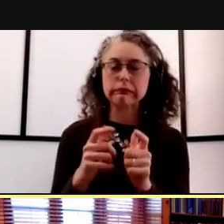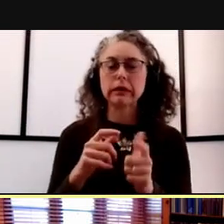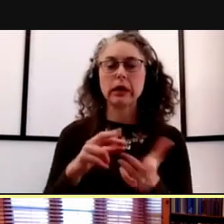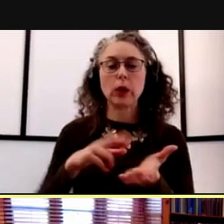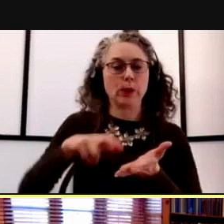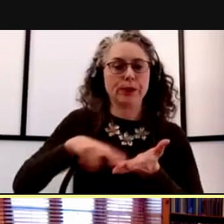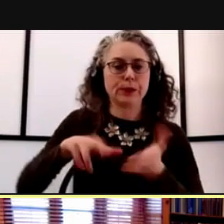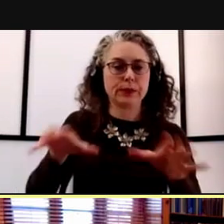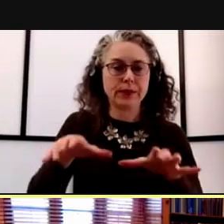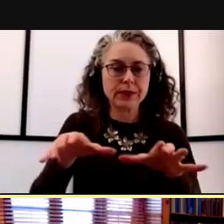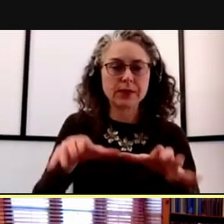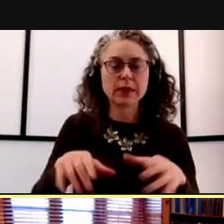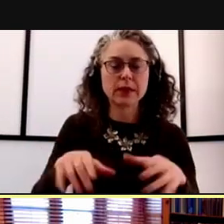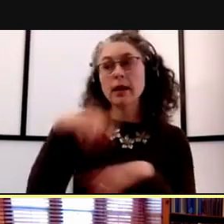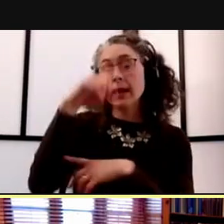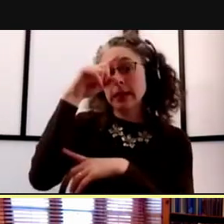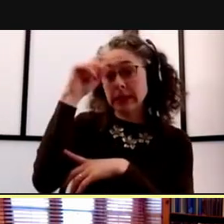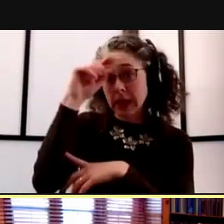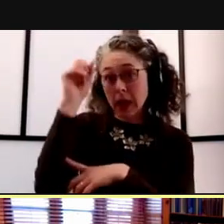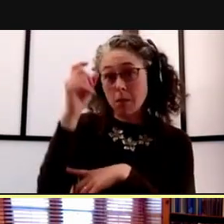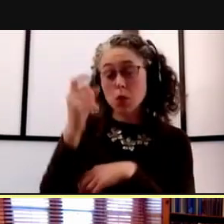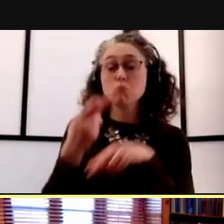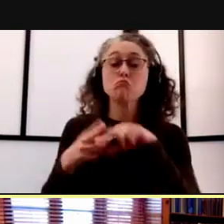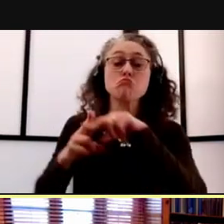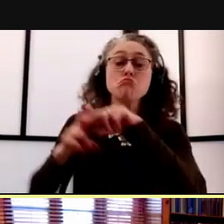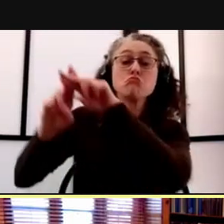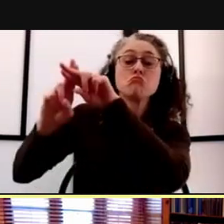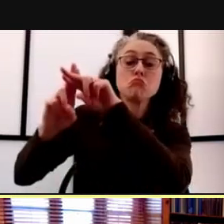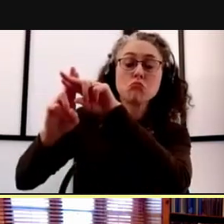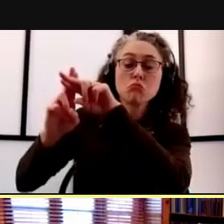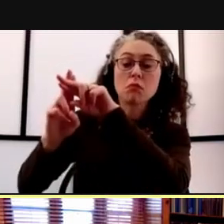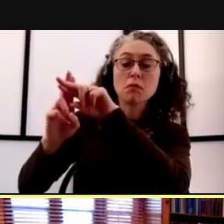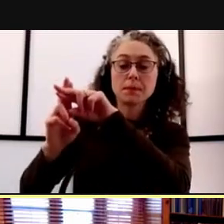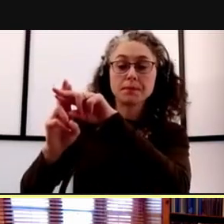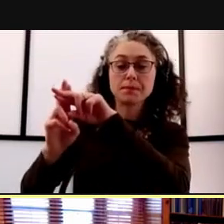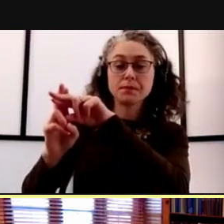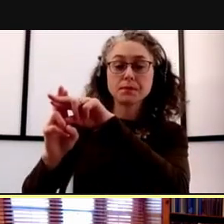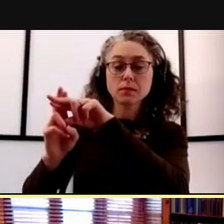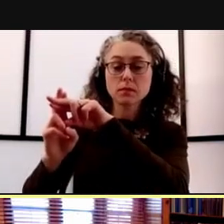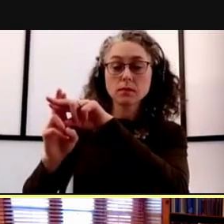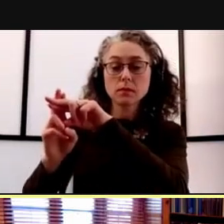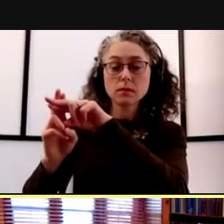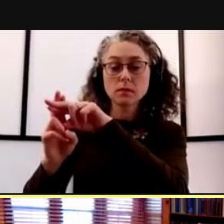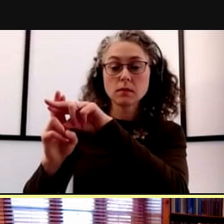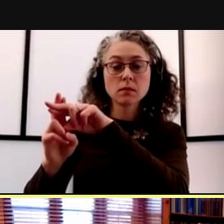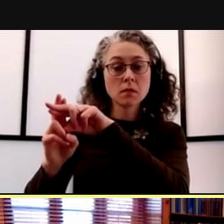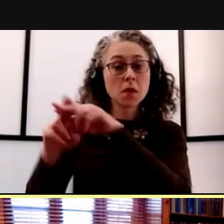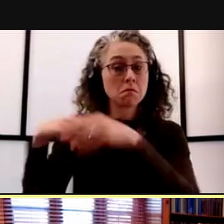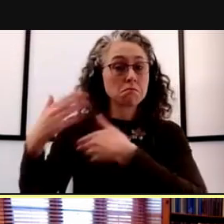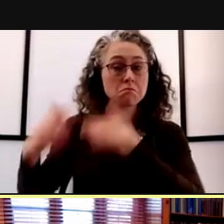Then over the summer months, we were able to ramp back up again, and that has gone remarkably well.